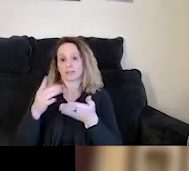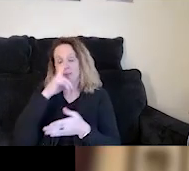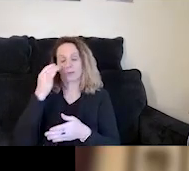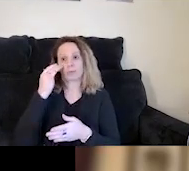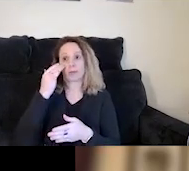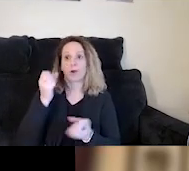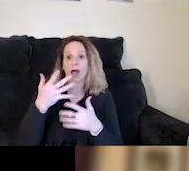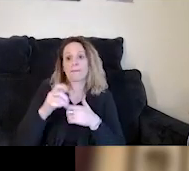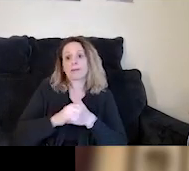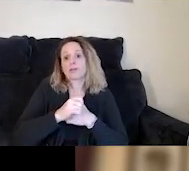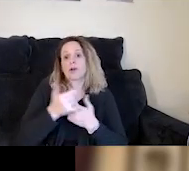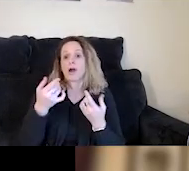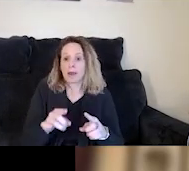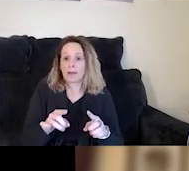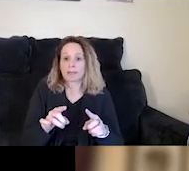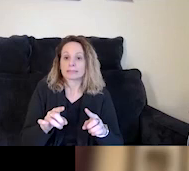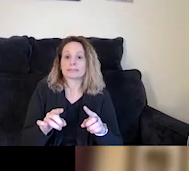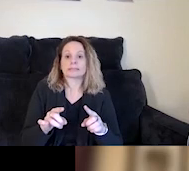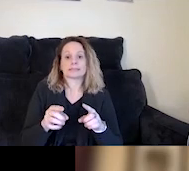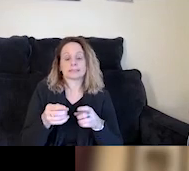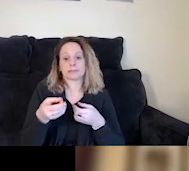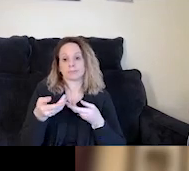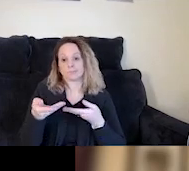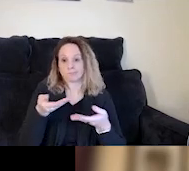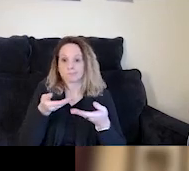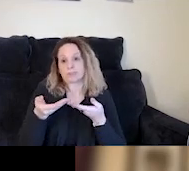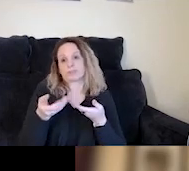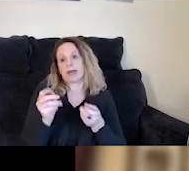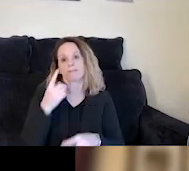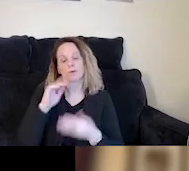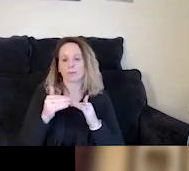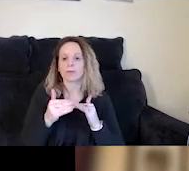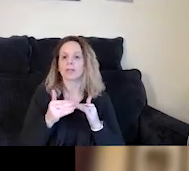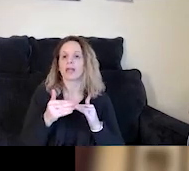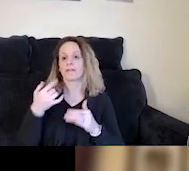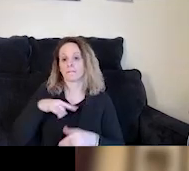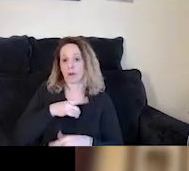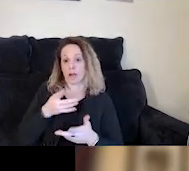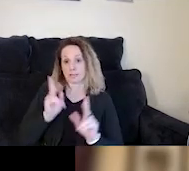and reciprocated and continues in our community. And for those of us who have been really involved